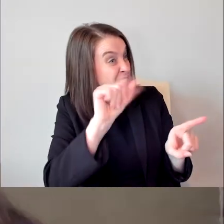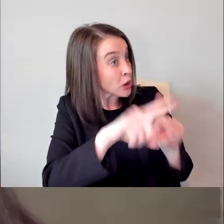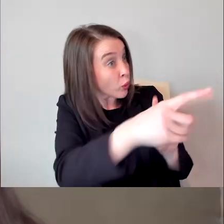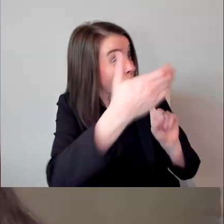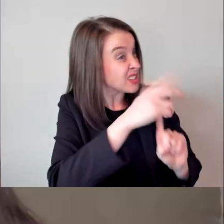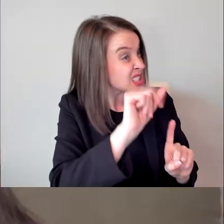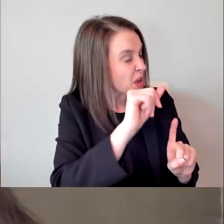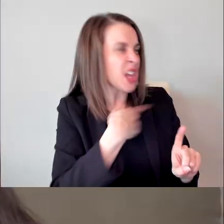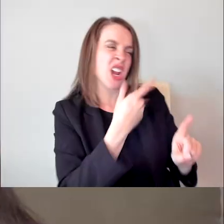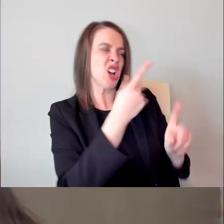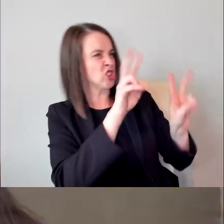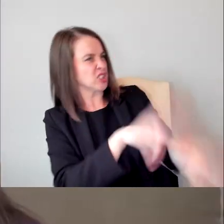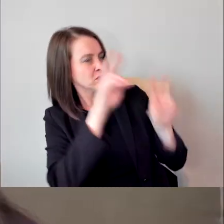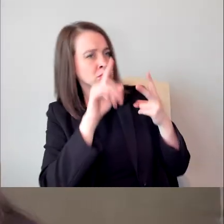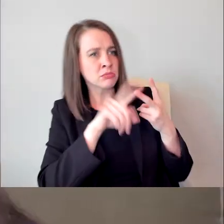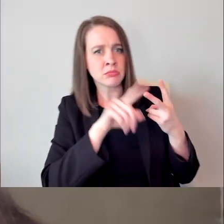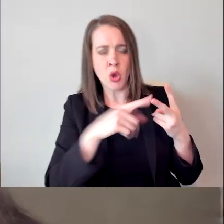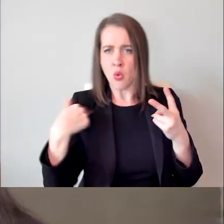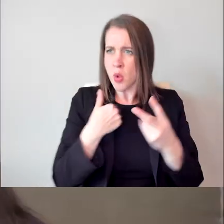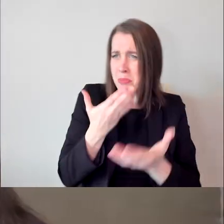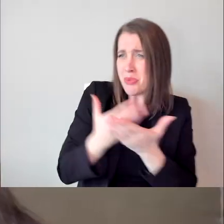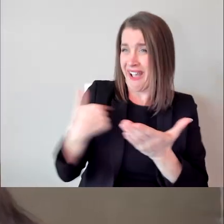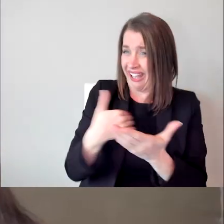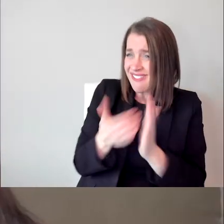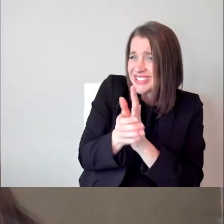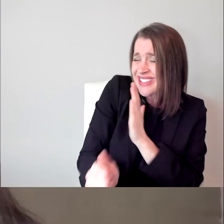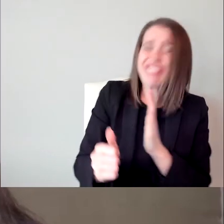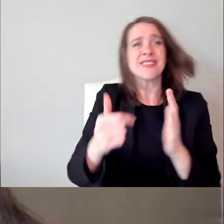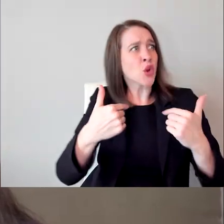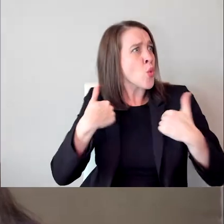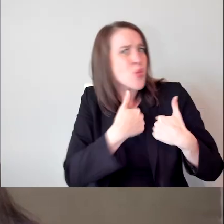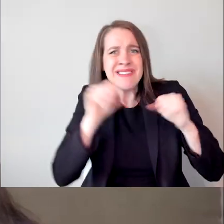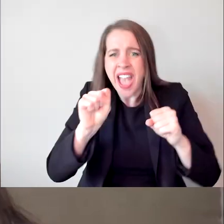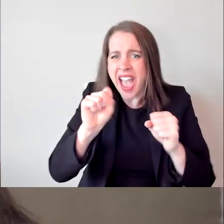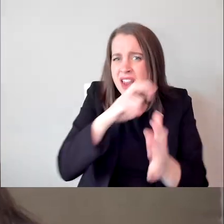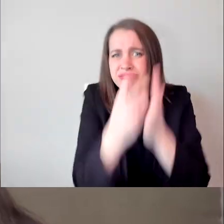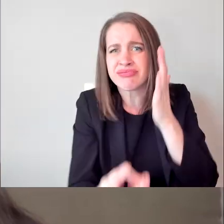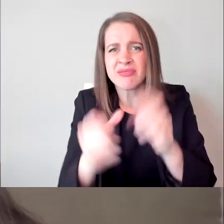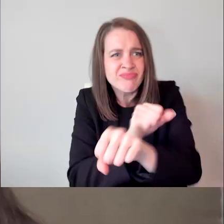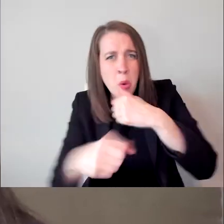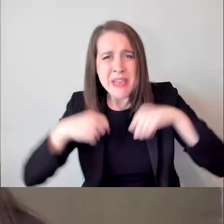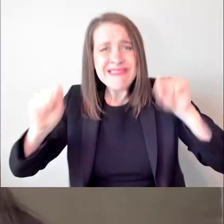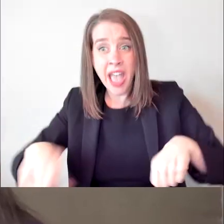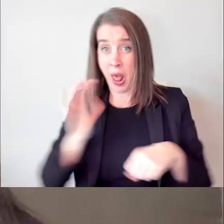We've shown that we have the talent. We've shown that any project we do ends up being successful. It's not working.